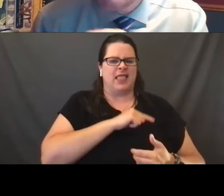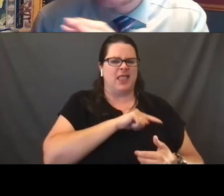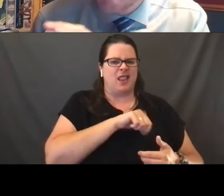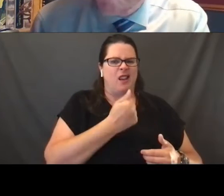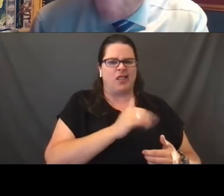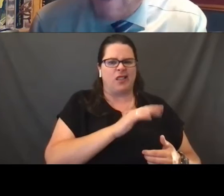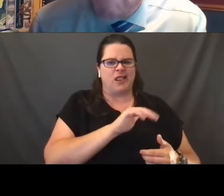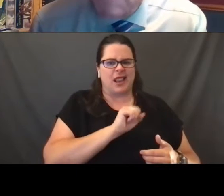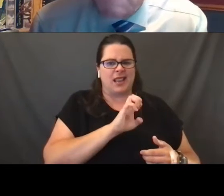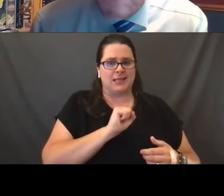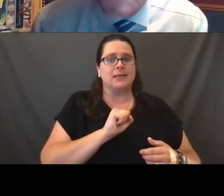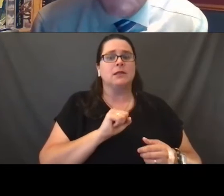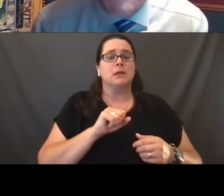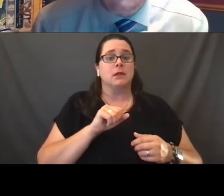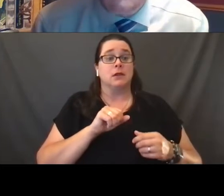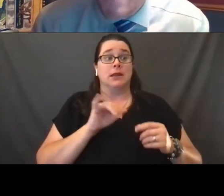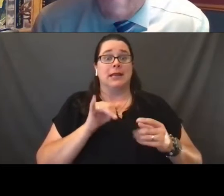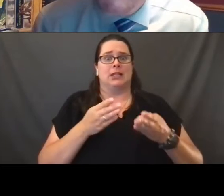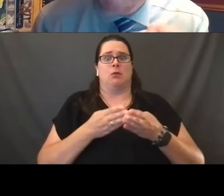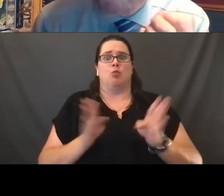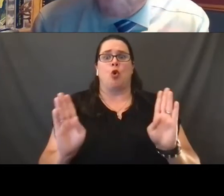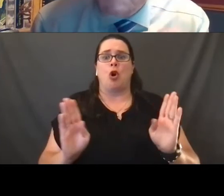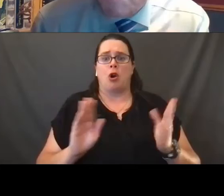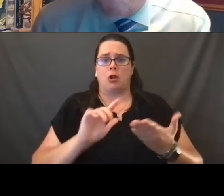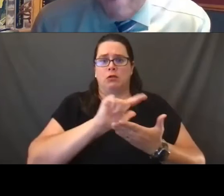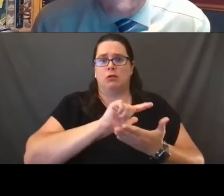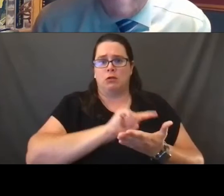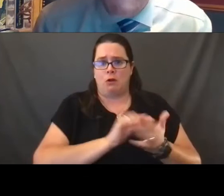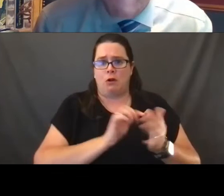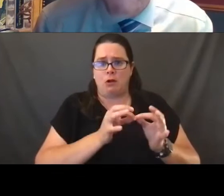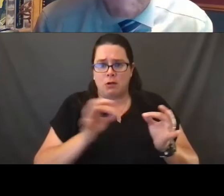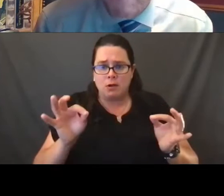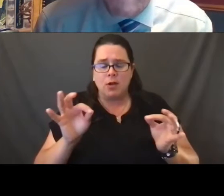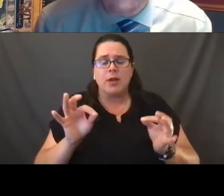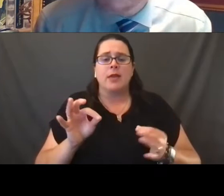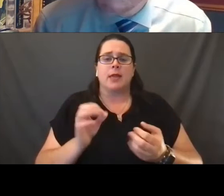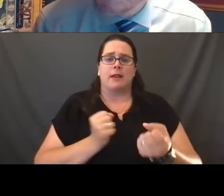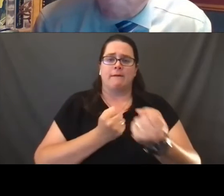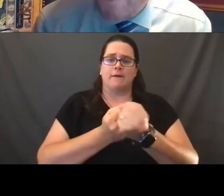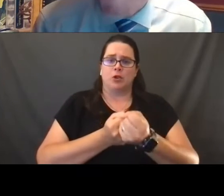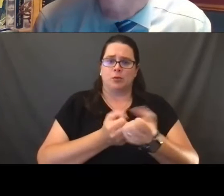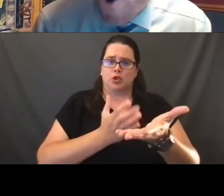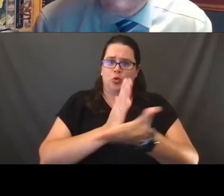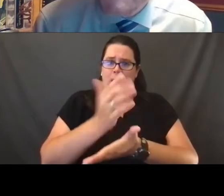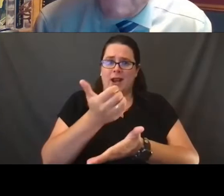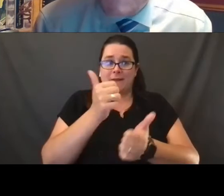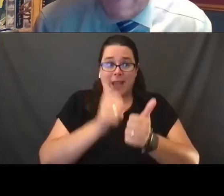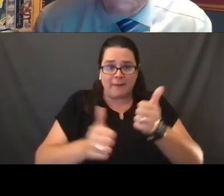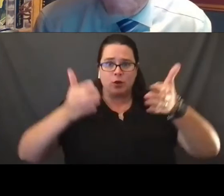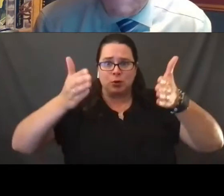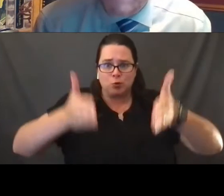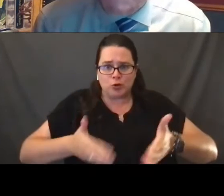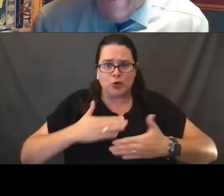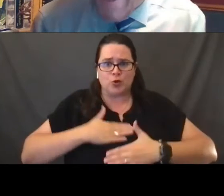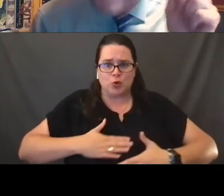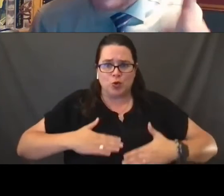It is a broad piece of legislation that affirms the right of every American to enjoy all of these kinds of things.